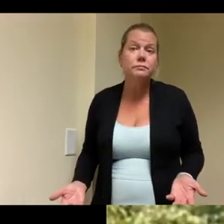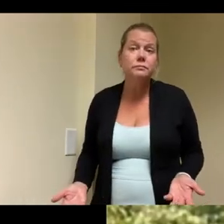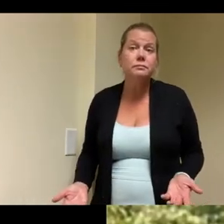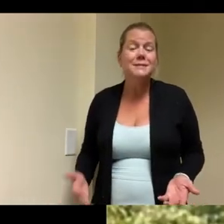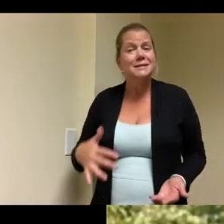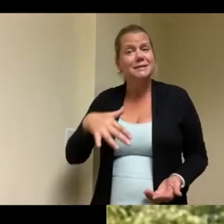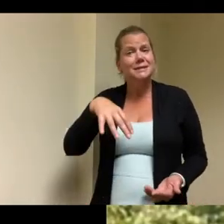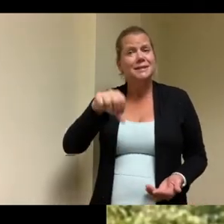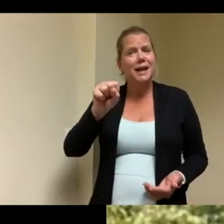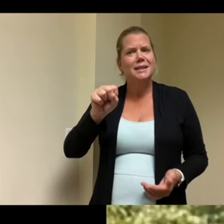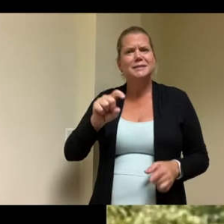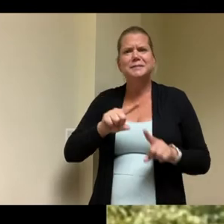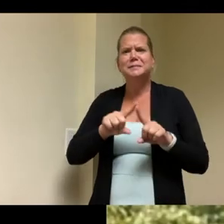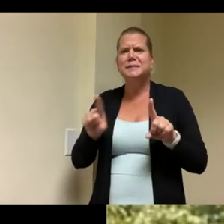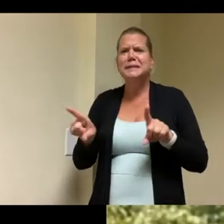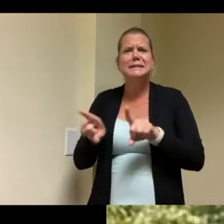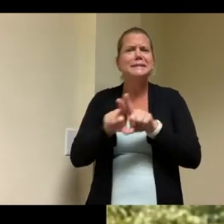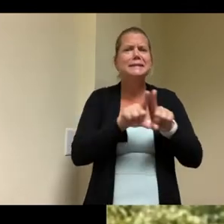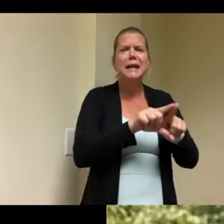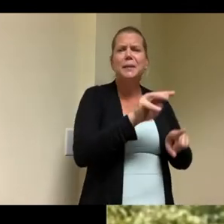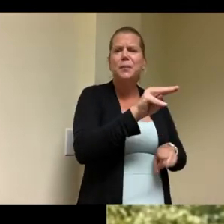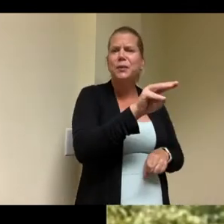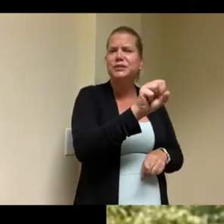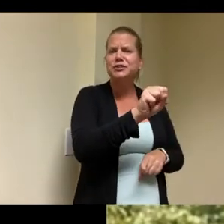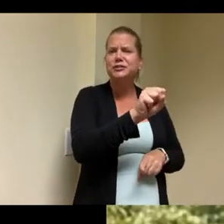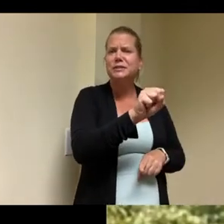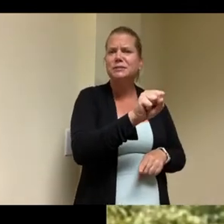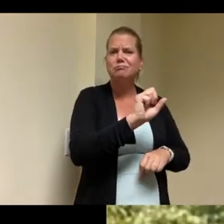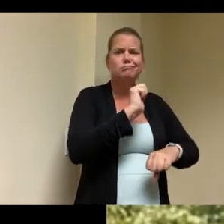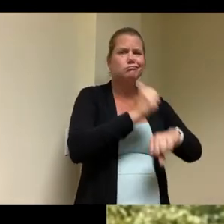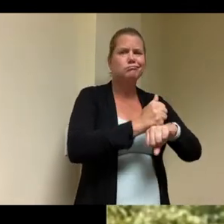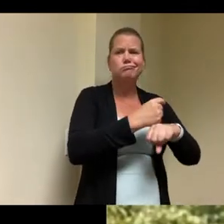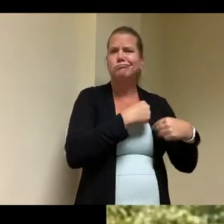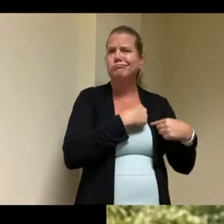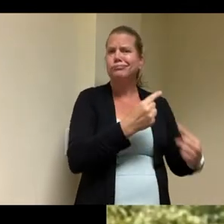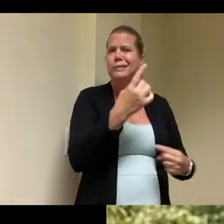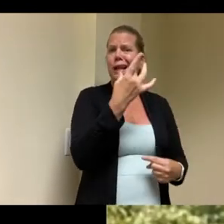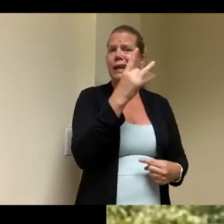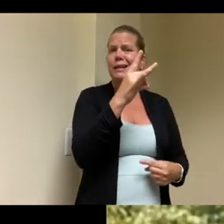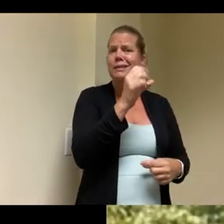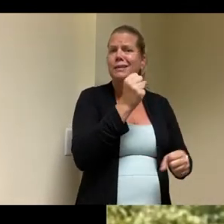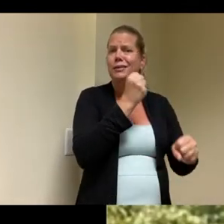ago that's here to here to stay built to last uh and just a a unique